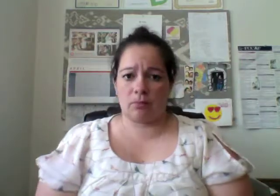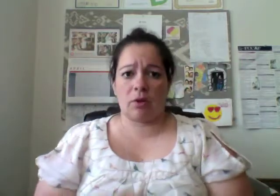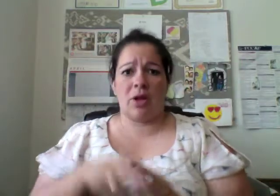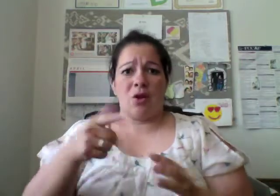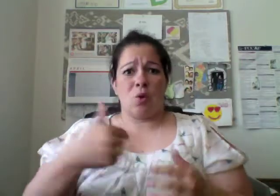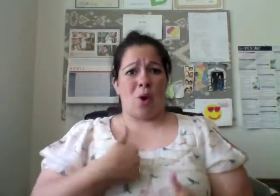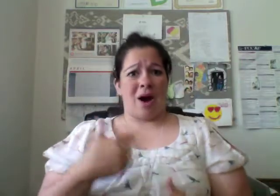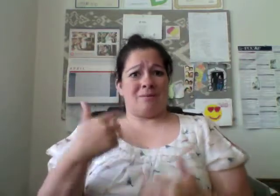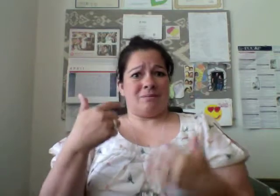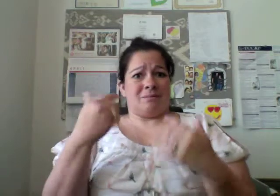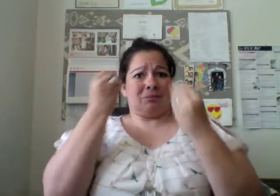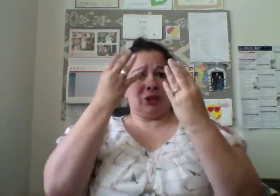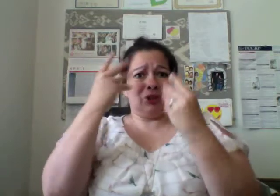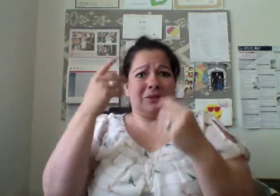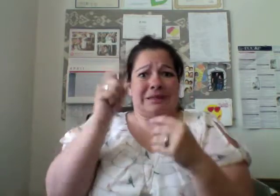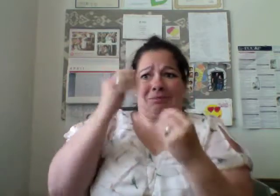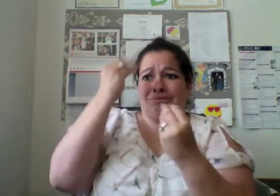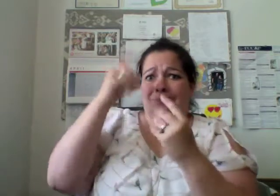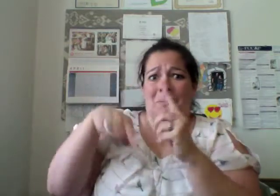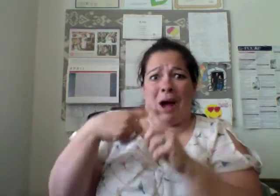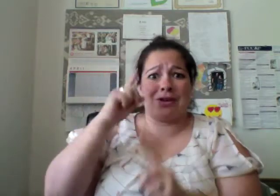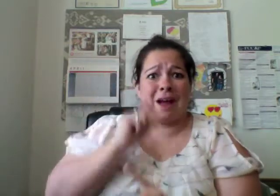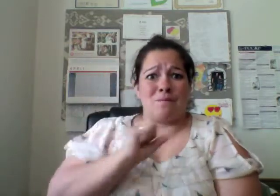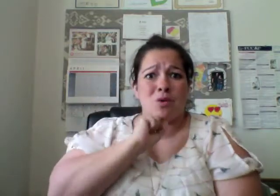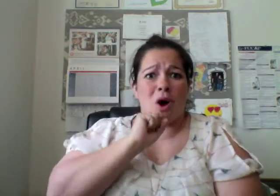For more info about the Deaf Prom, please contact